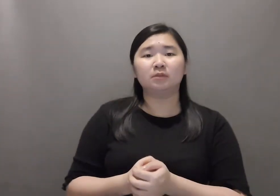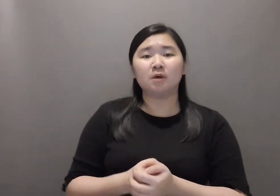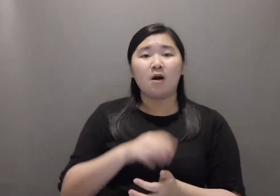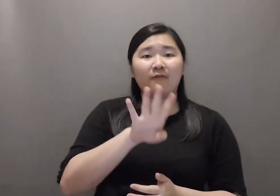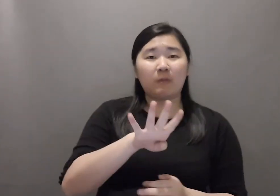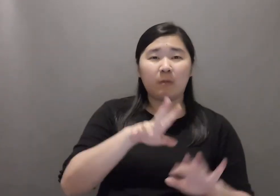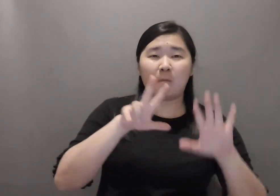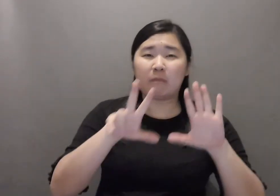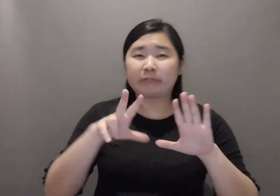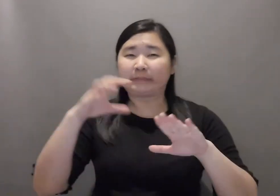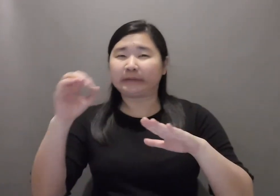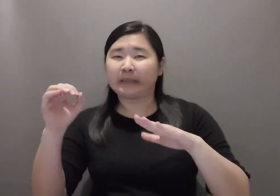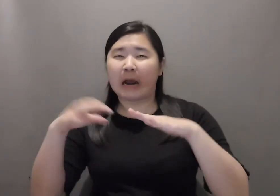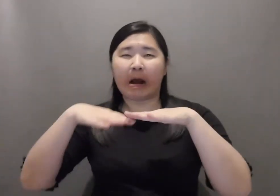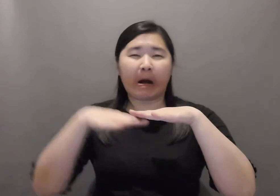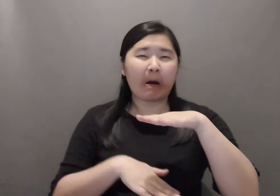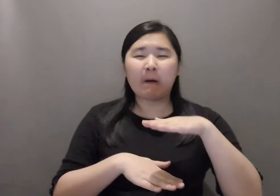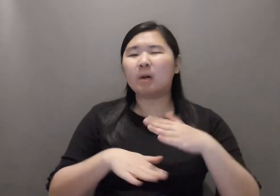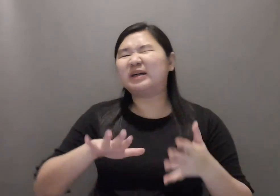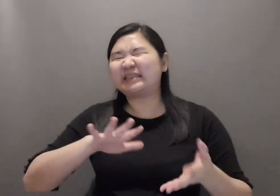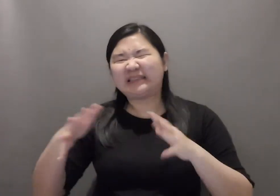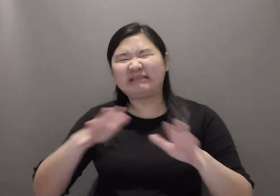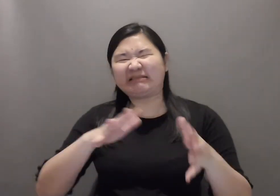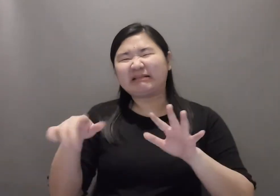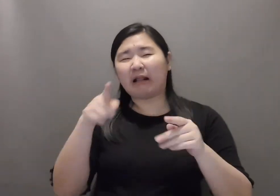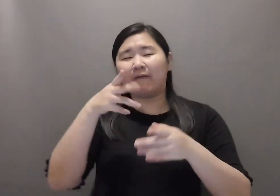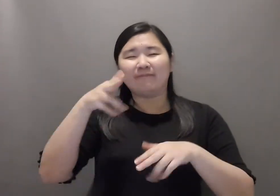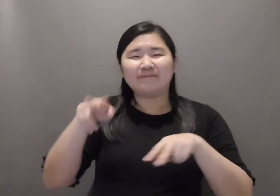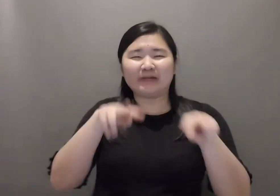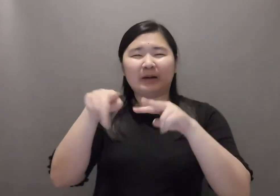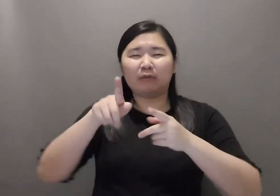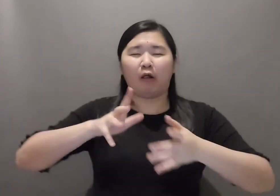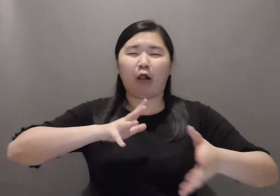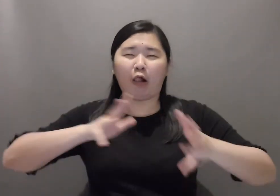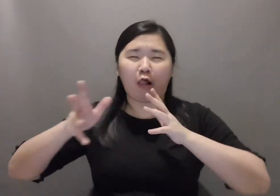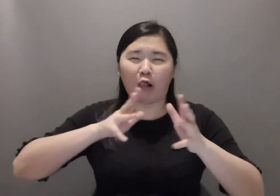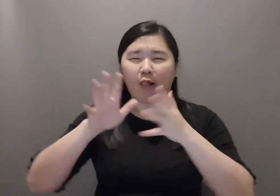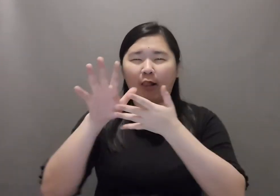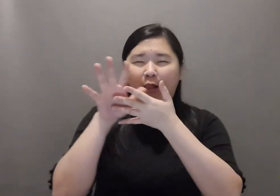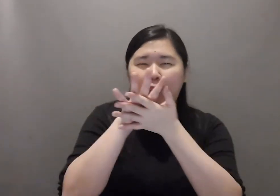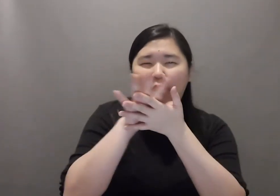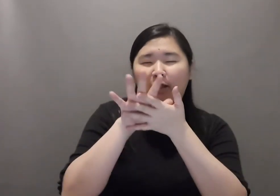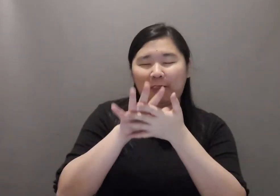Any video resolutions less than 720p would make signing look blurry.